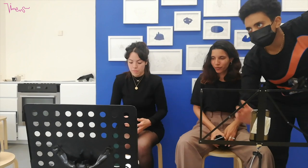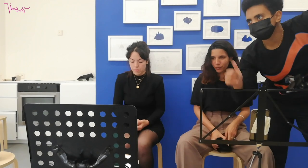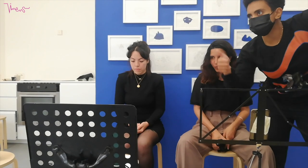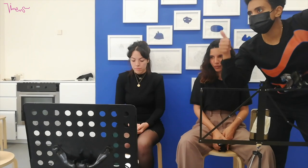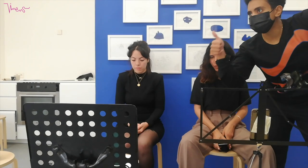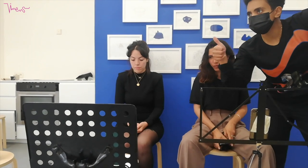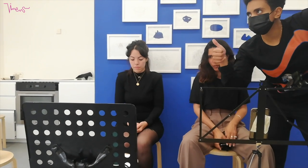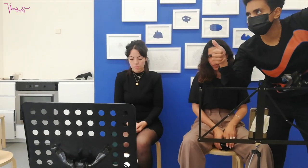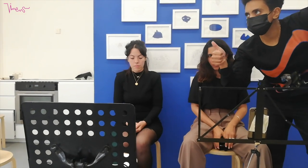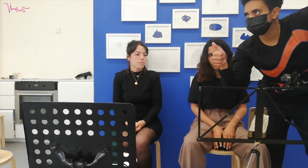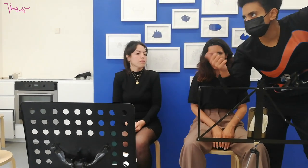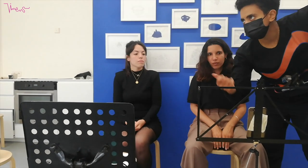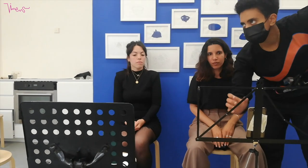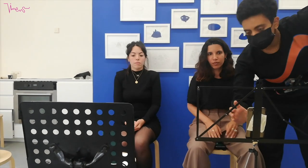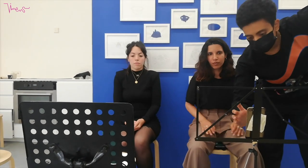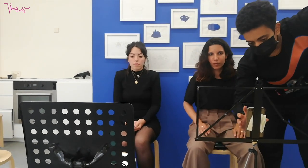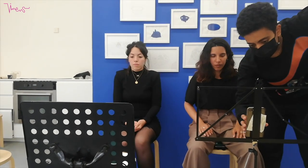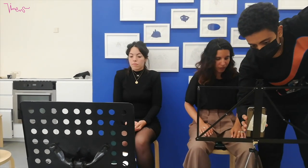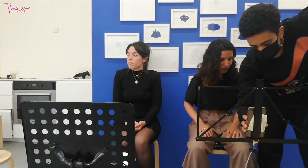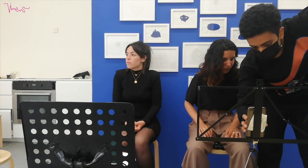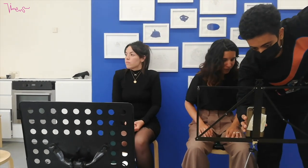(Person from Kadist) We are going to launch the live. We'll tell you ok and then we can go.